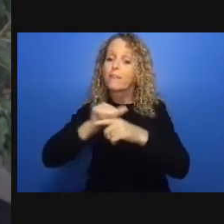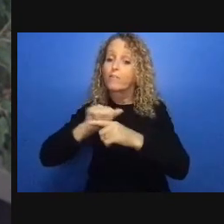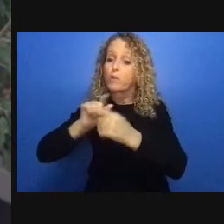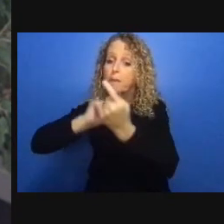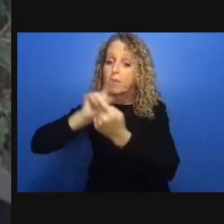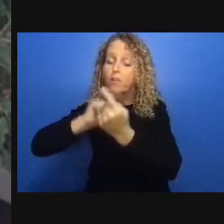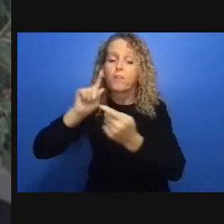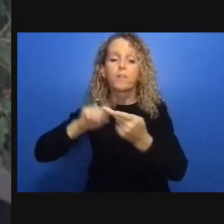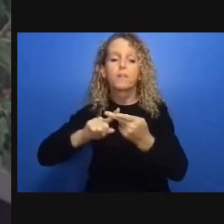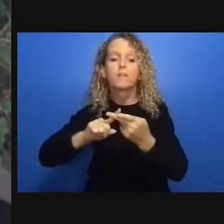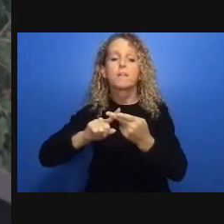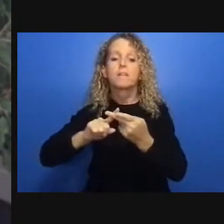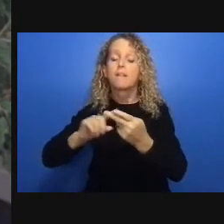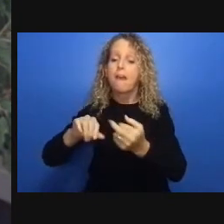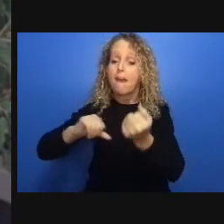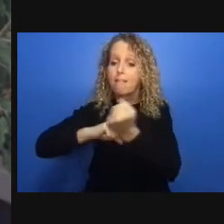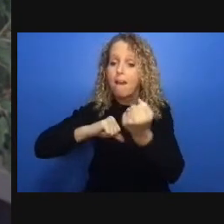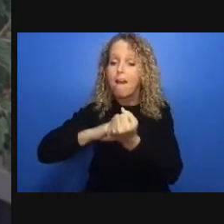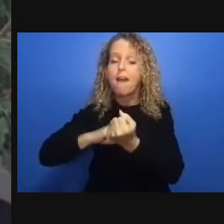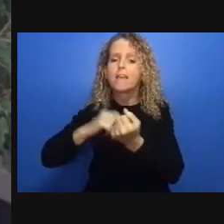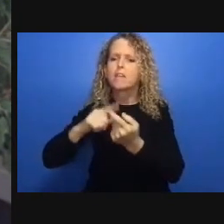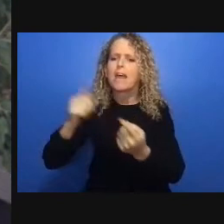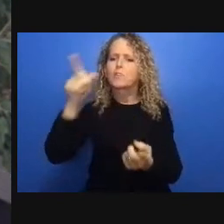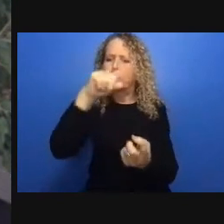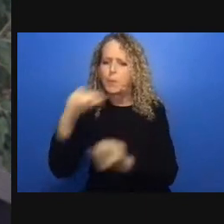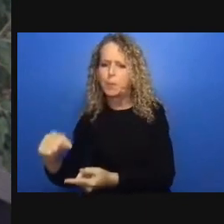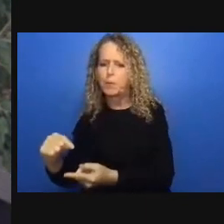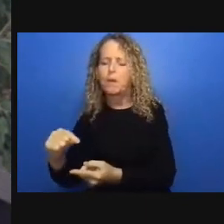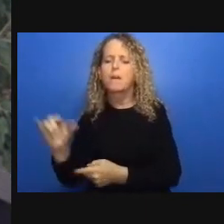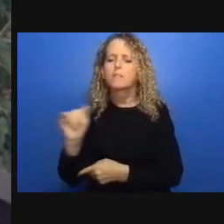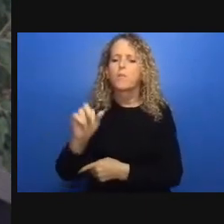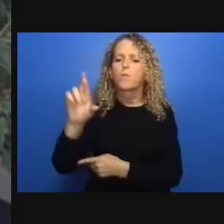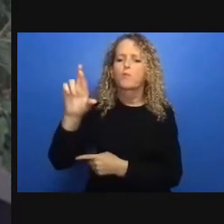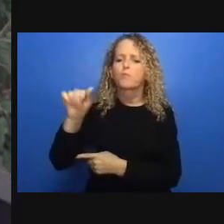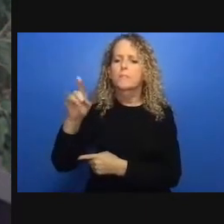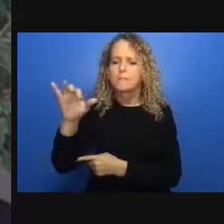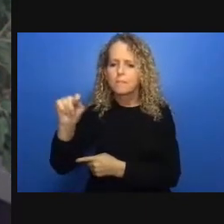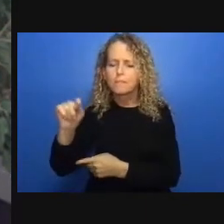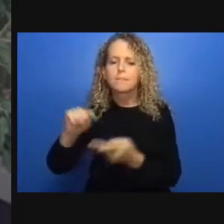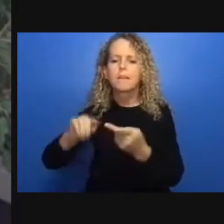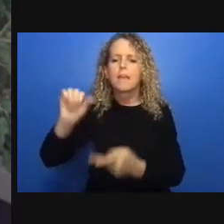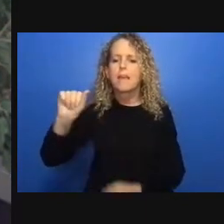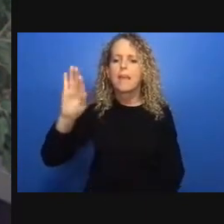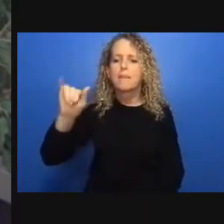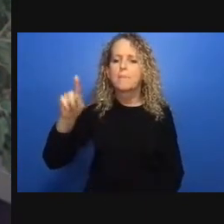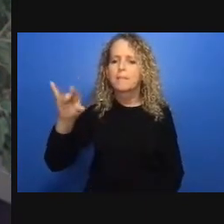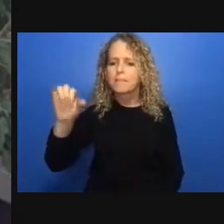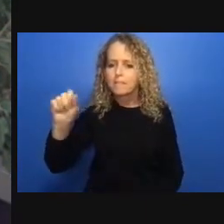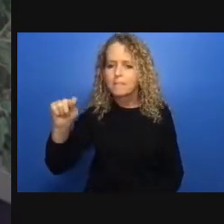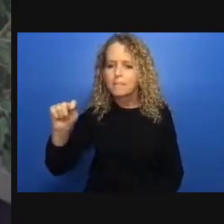a livable income and healthcare this trifecta of support that we identified should be a